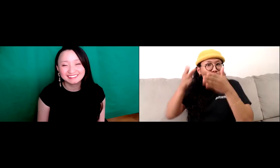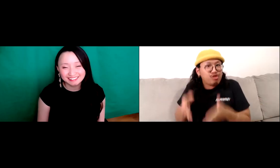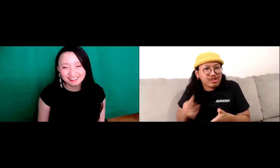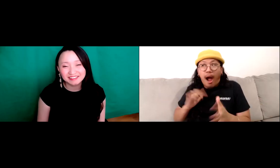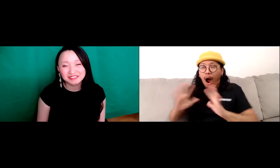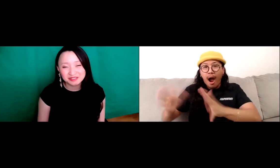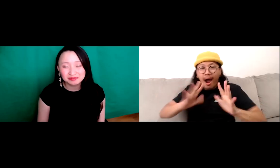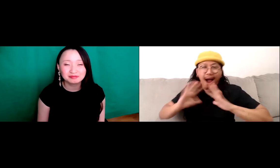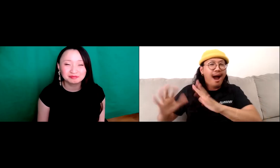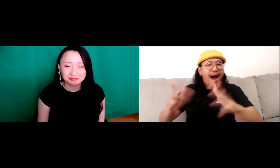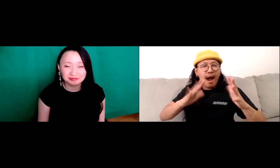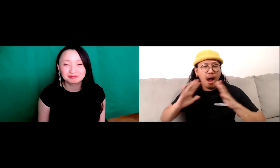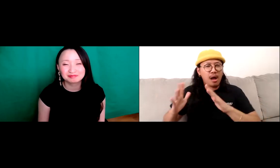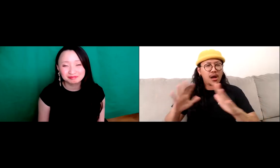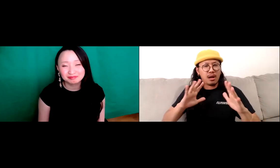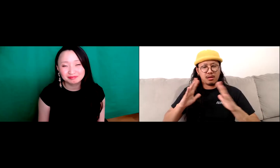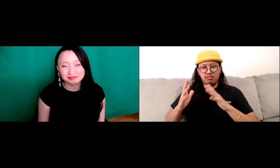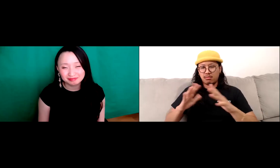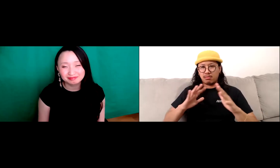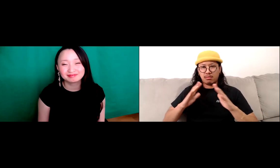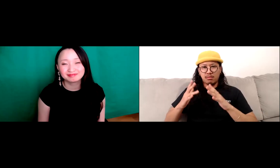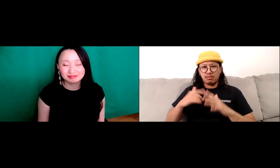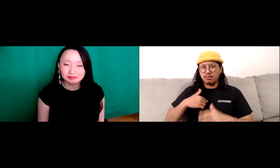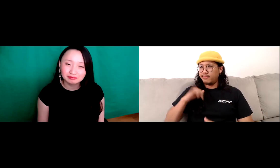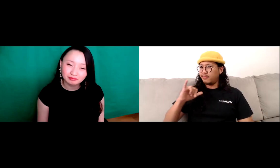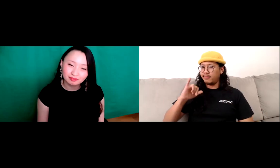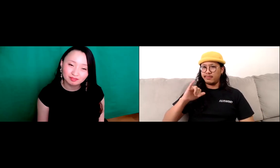my mind and that's really when my identity as a deaf person came around, and I learned